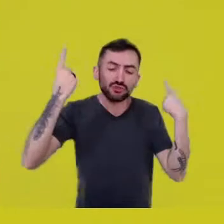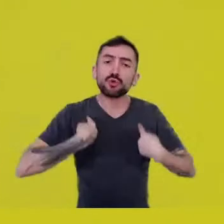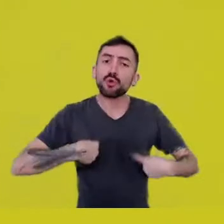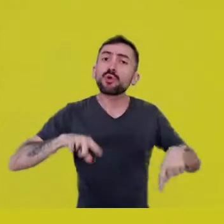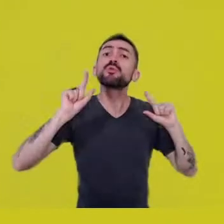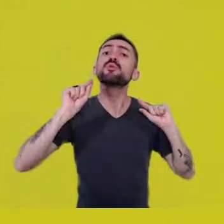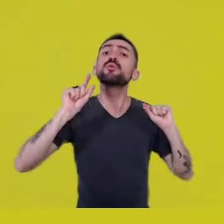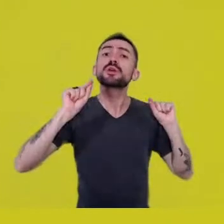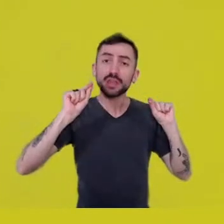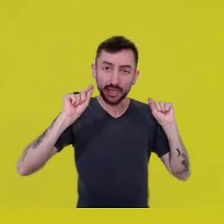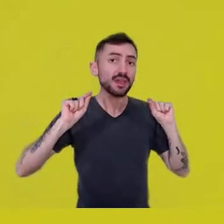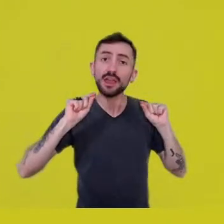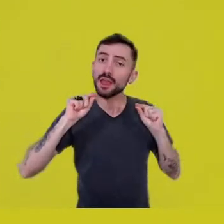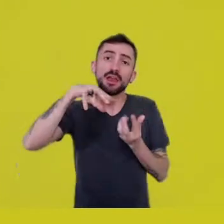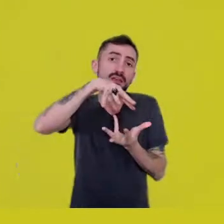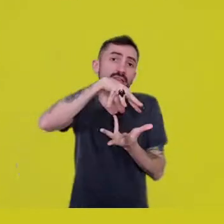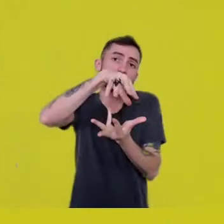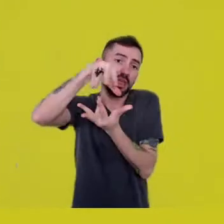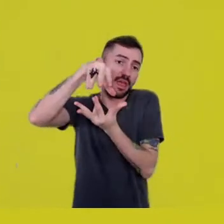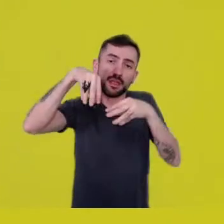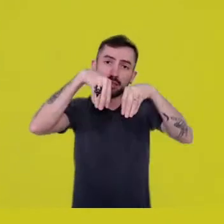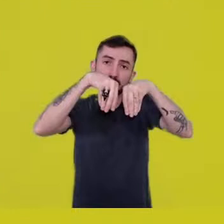So we’re earth upright.